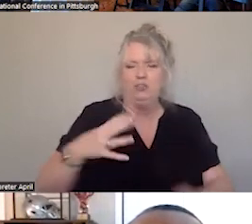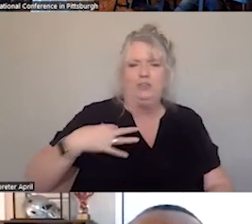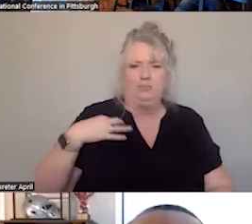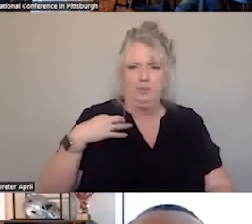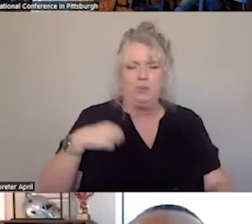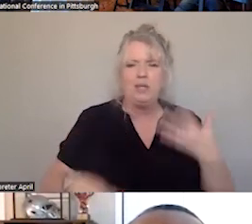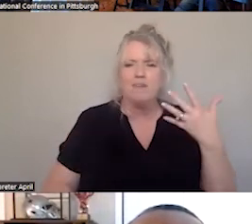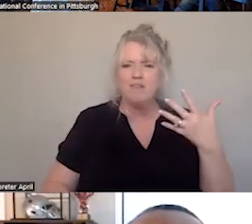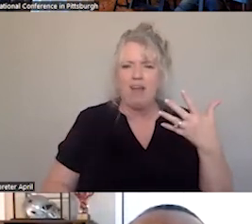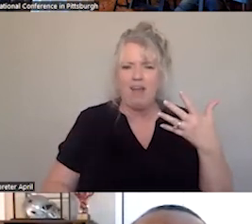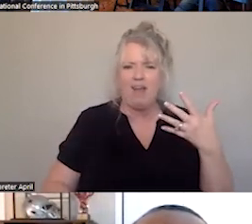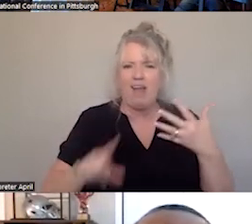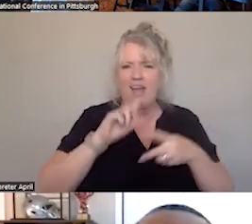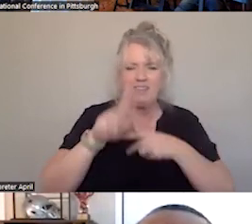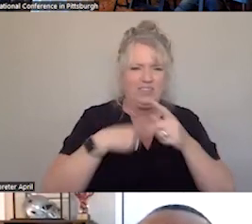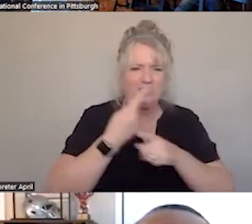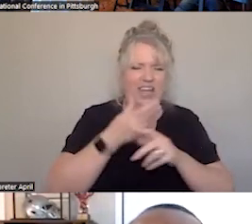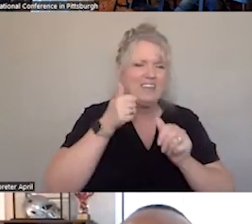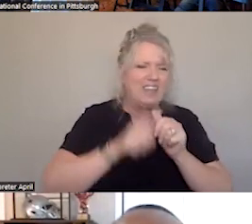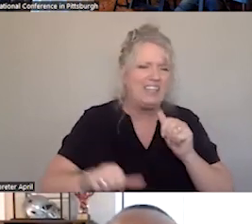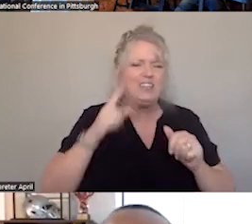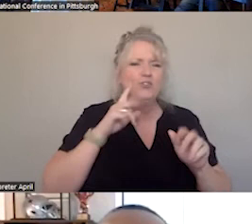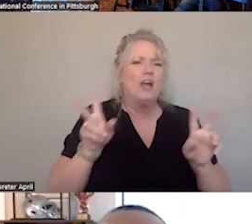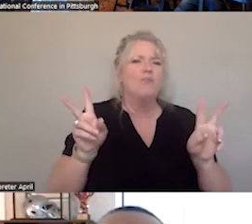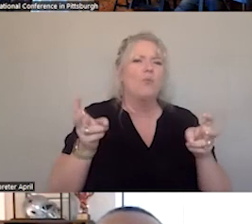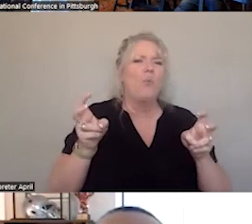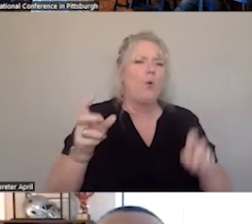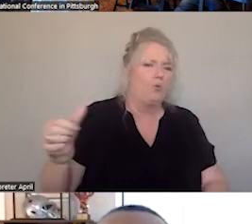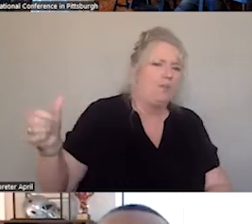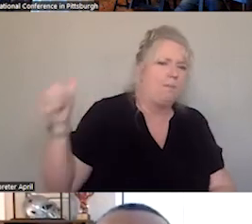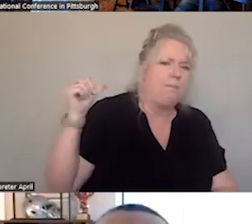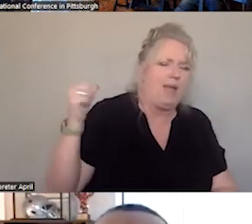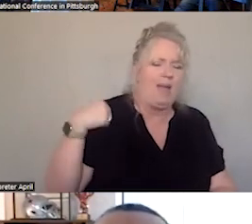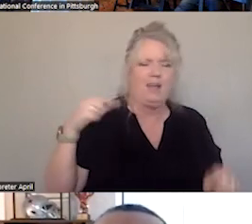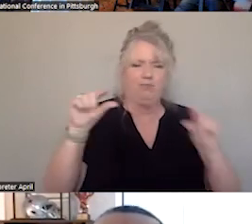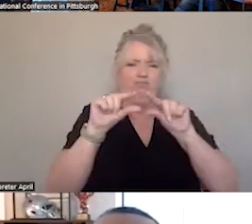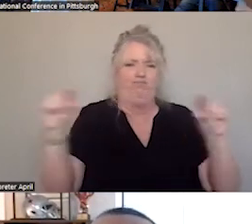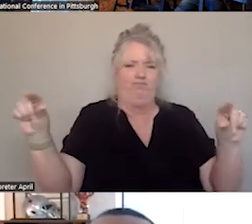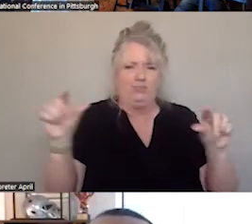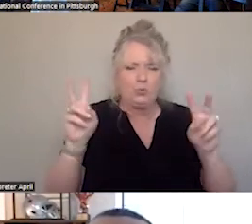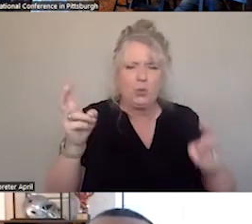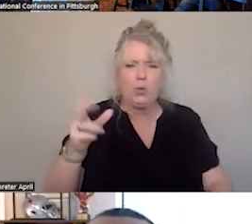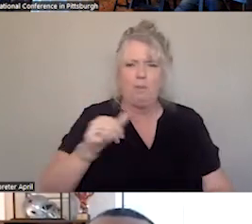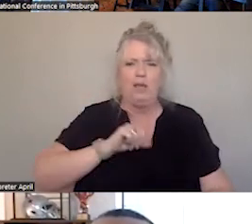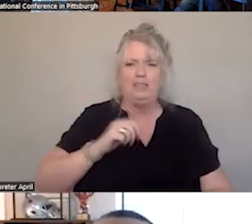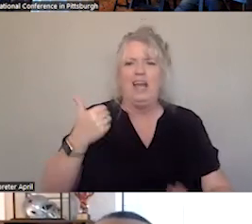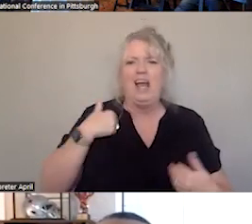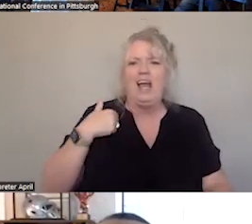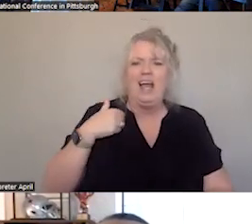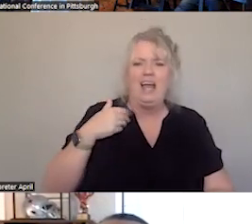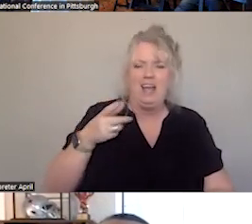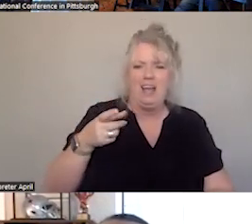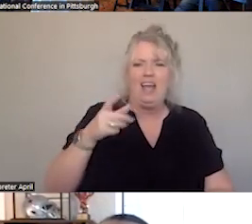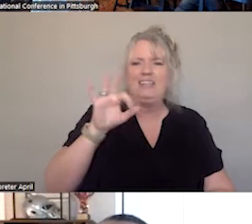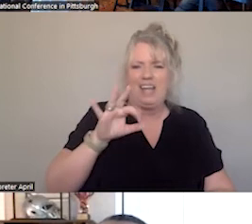VERSIONS OF IT. EACH HAVE A QUOTE ON, ON THE BACK. I HAVE A A 988 T SHIRT ON TODAY.